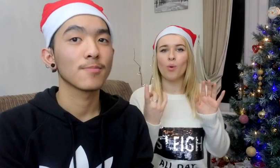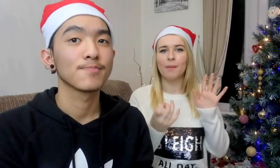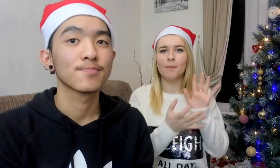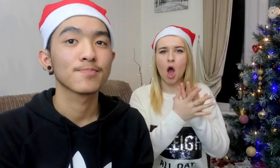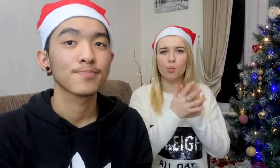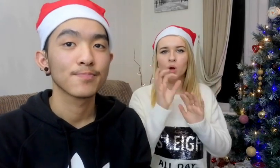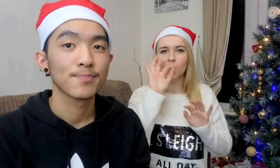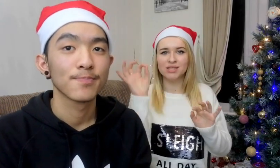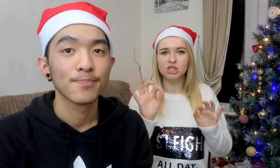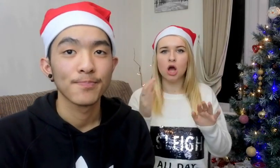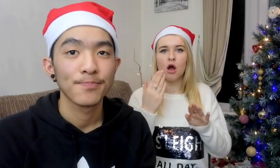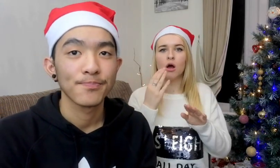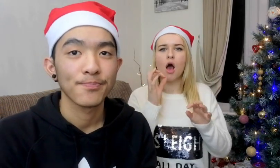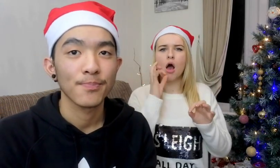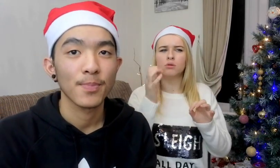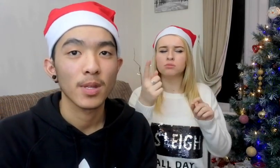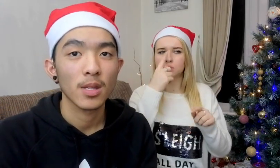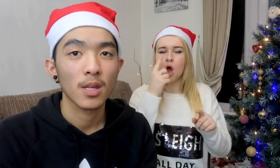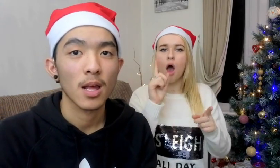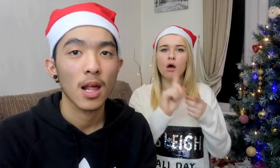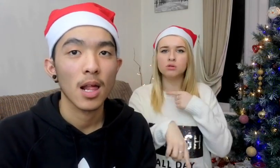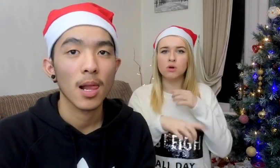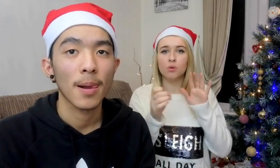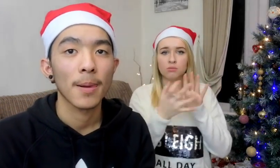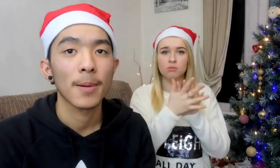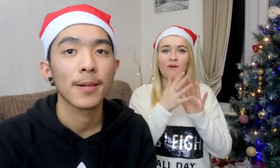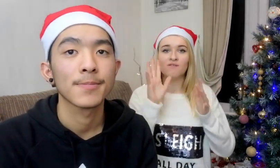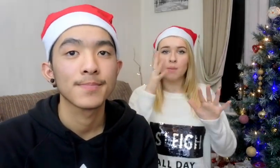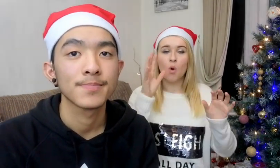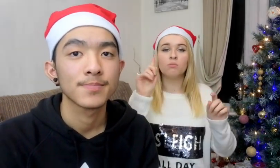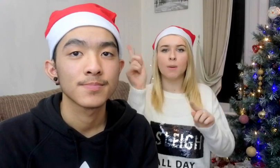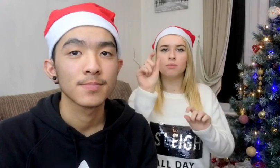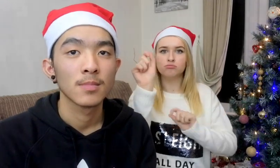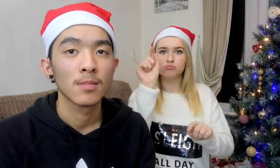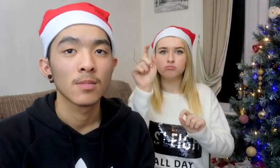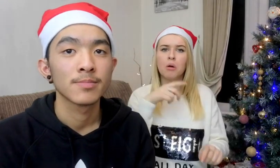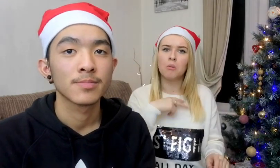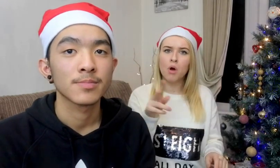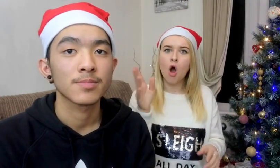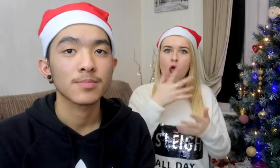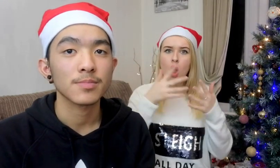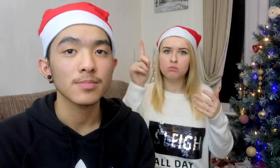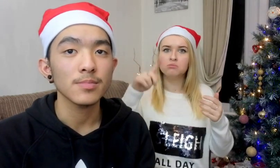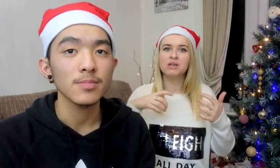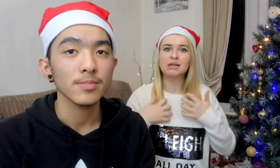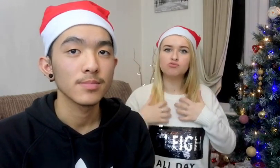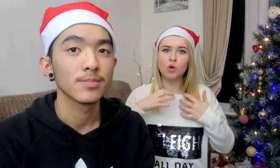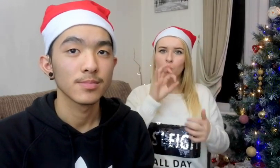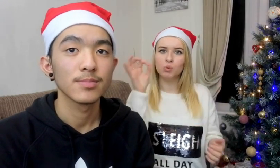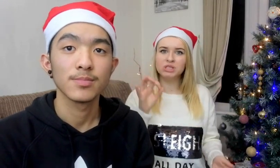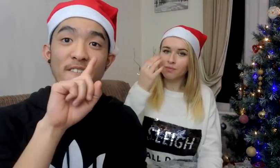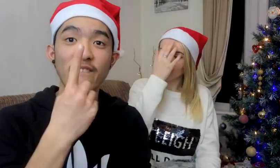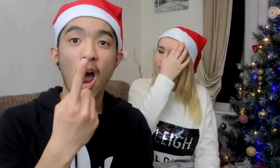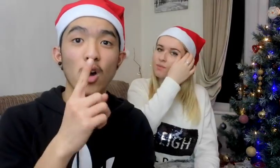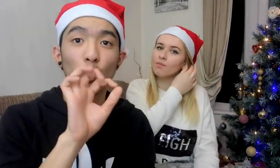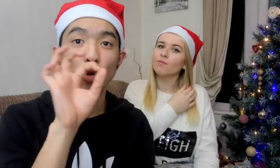We have posted on Facebook to ask people to comment the questions about us Most of the questions are very interesting The first question is